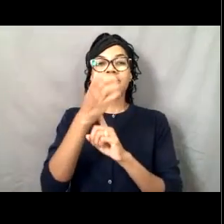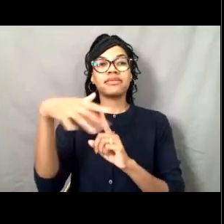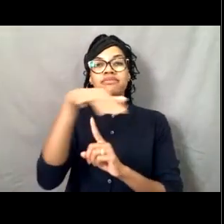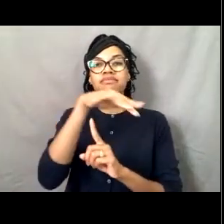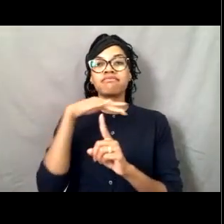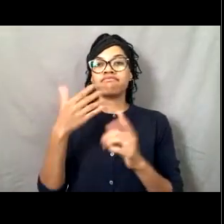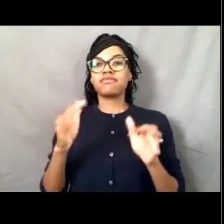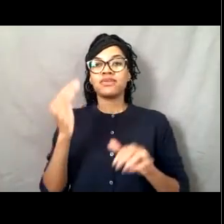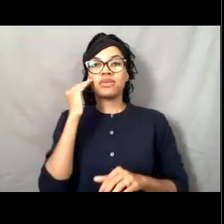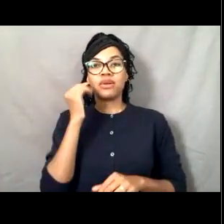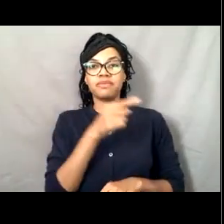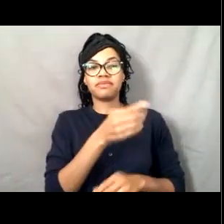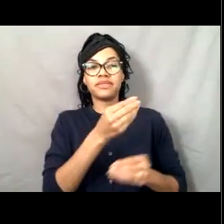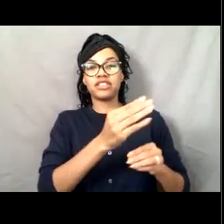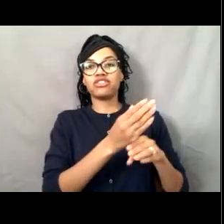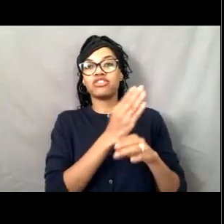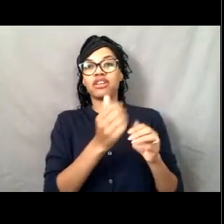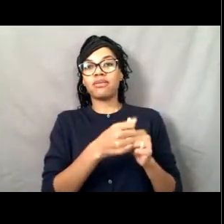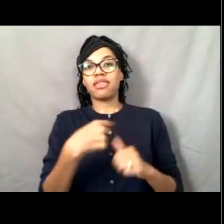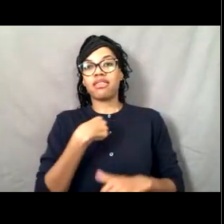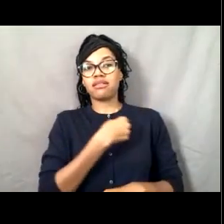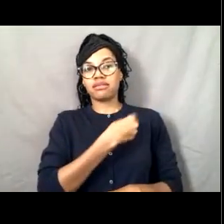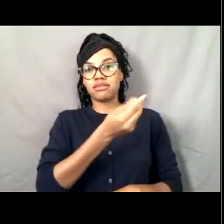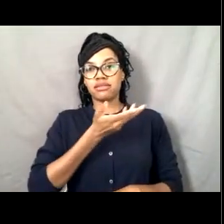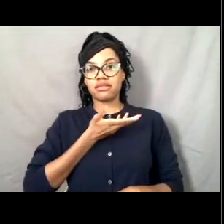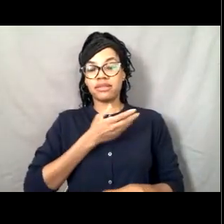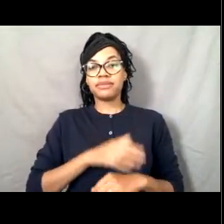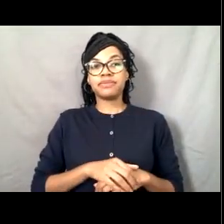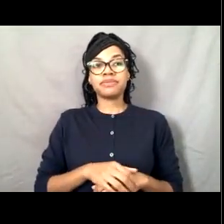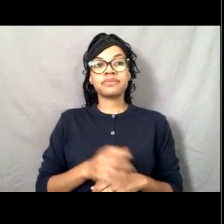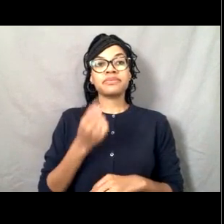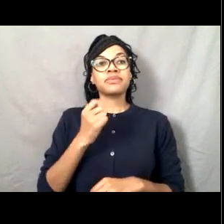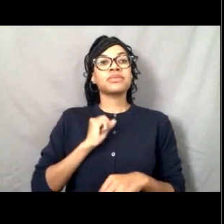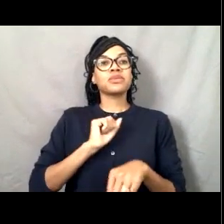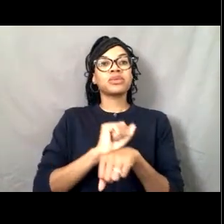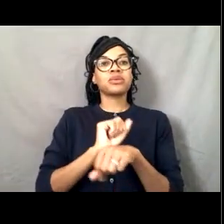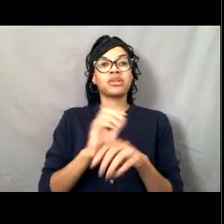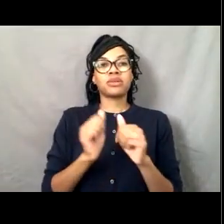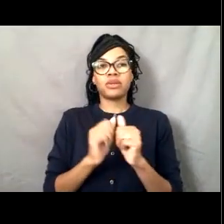In Alaska the NOAA Corps does work in the Beaufort, Chukchi and Bering seas, which are the traditional home waters